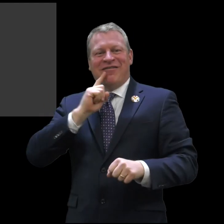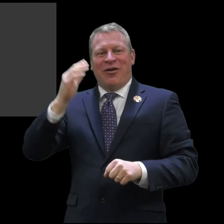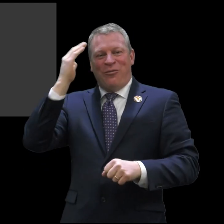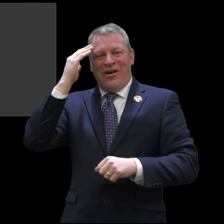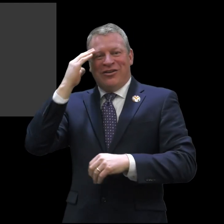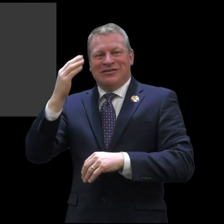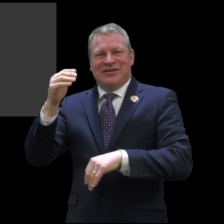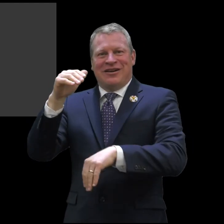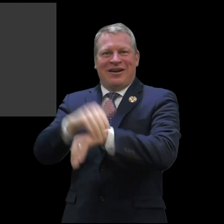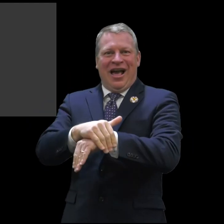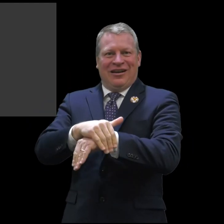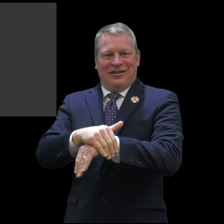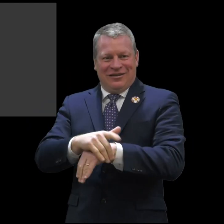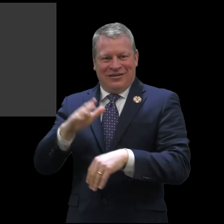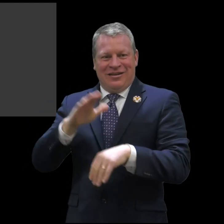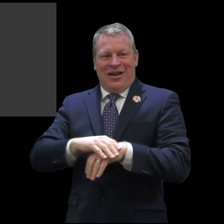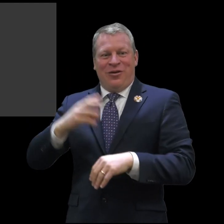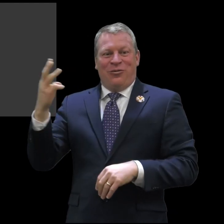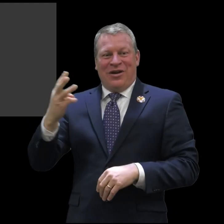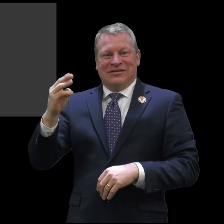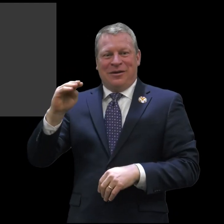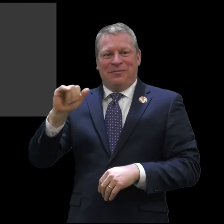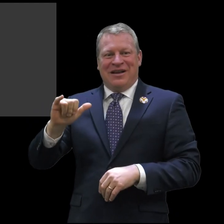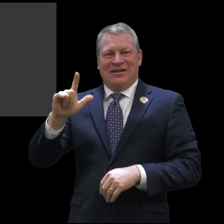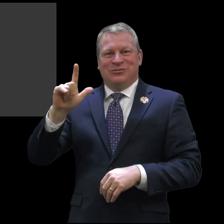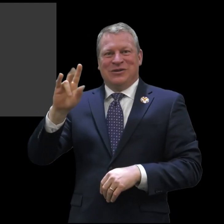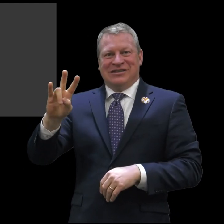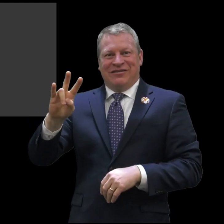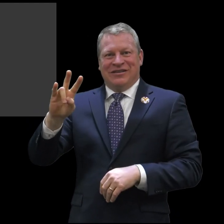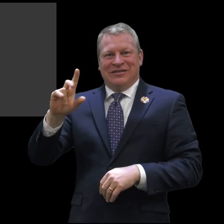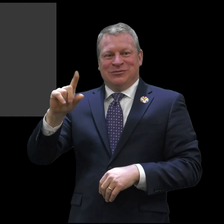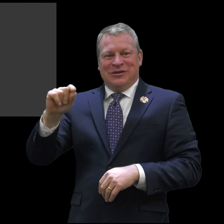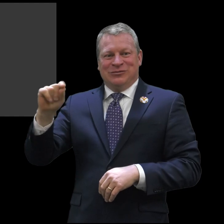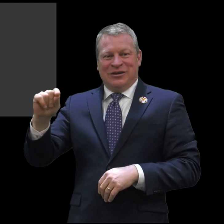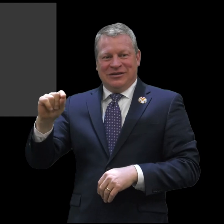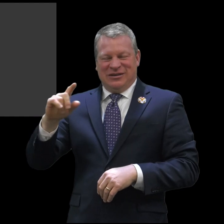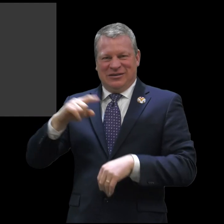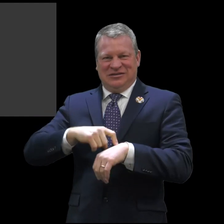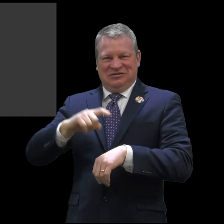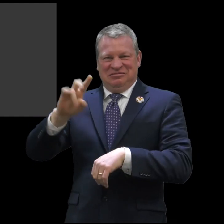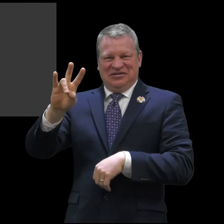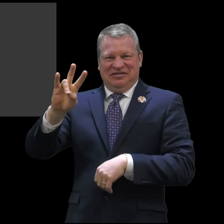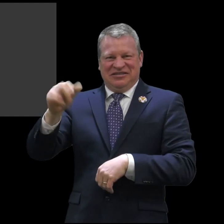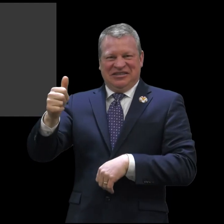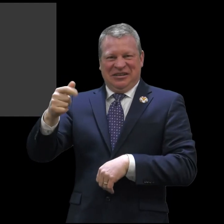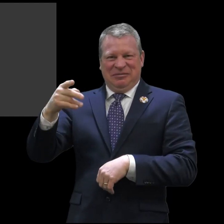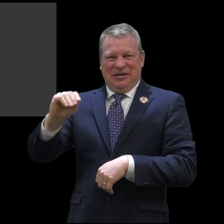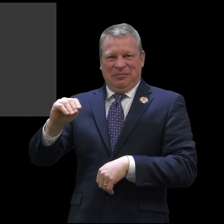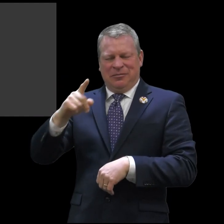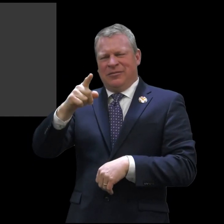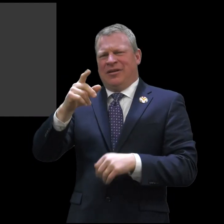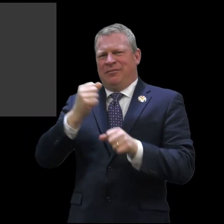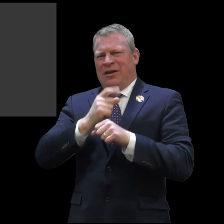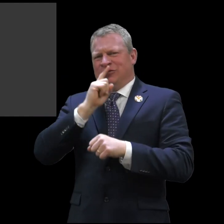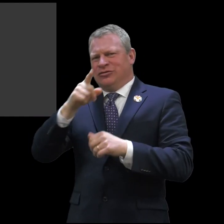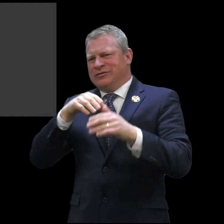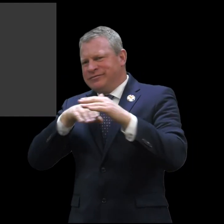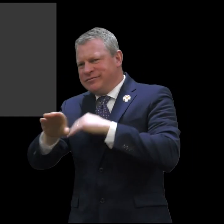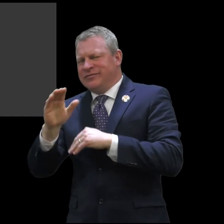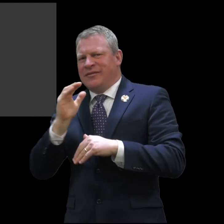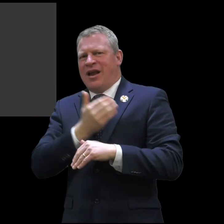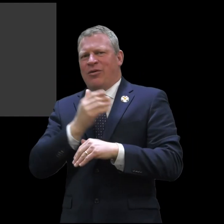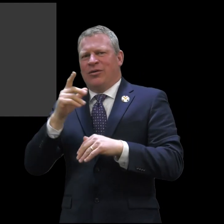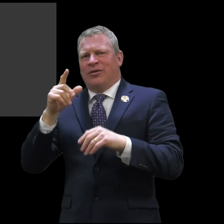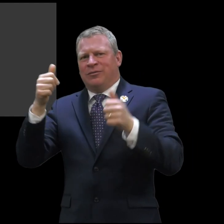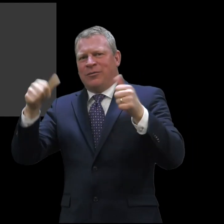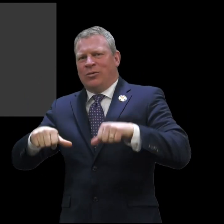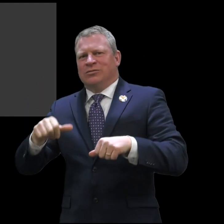We will be hosting Deaf Awareness night on Wednesday May 27, 2020 at 7:10 p.m. be